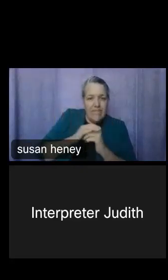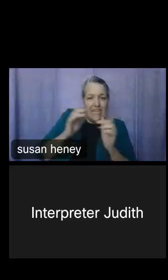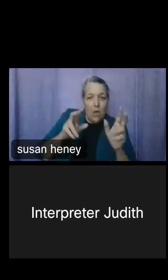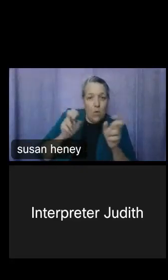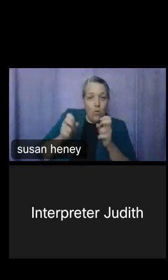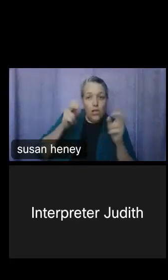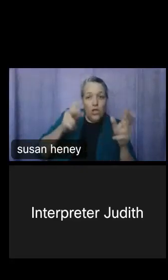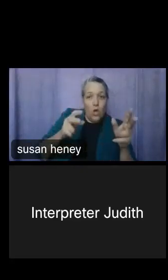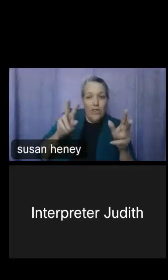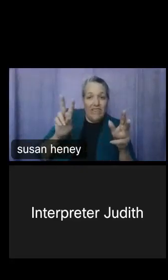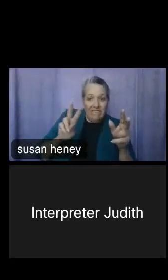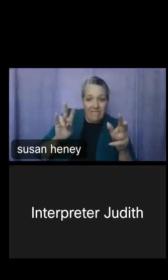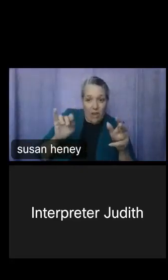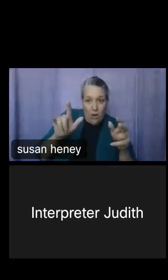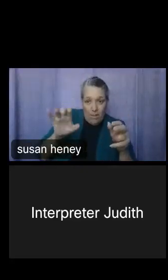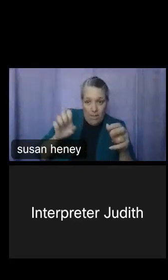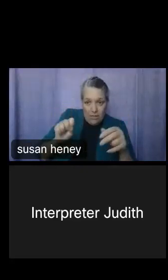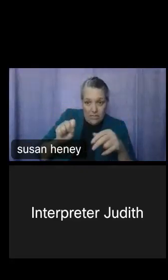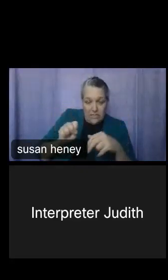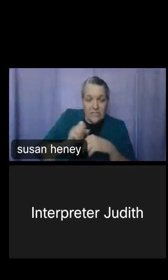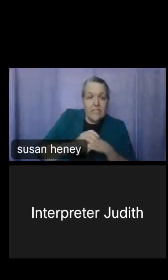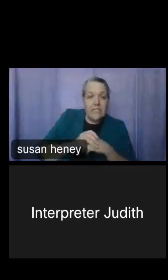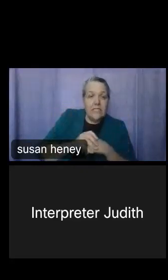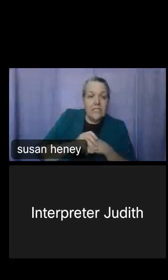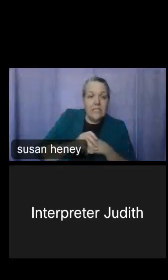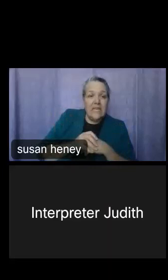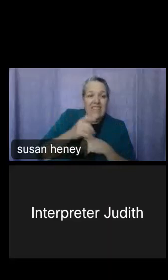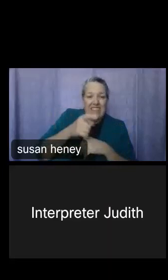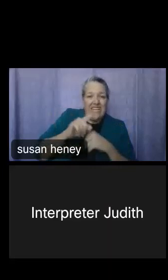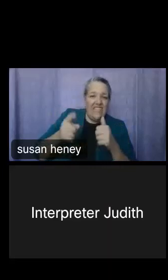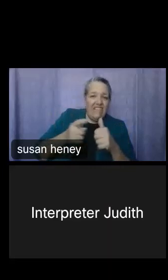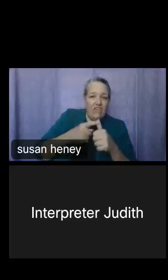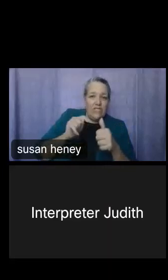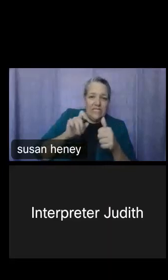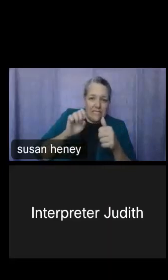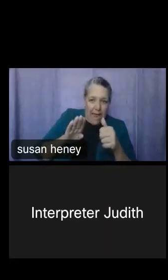As I mentioned, this is the first tab that you're going to be taken to each time, and